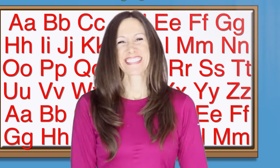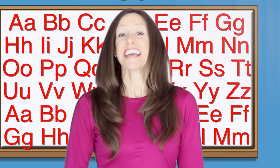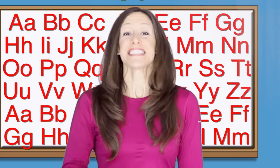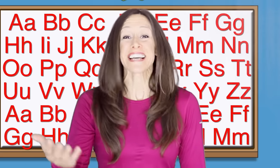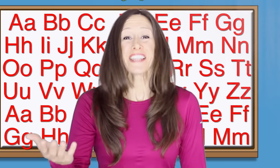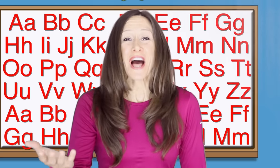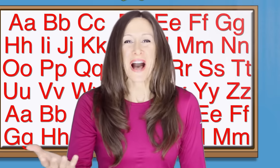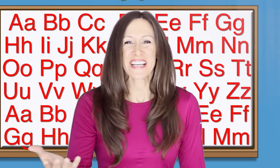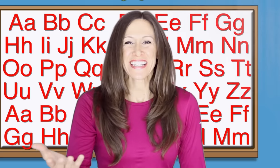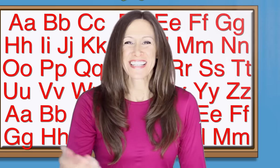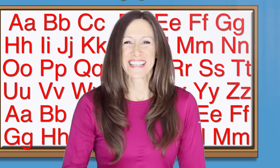Sing along.